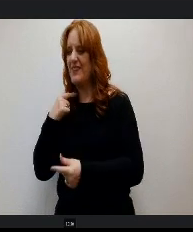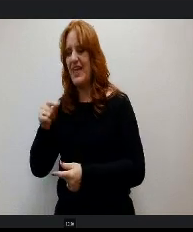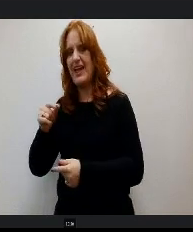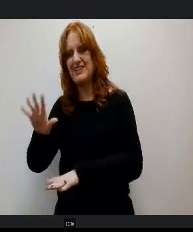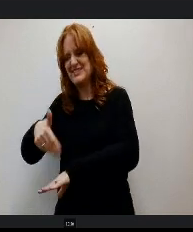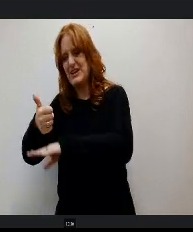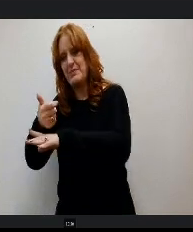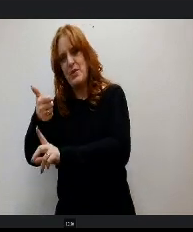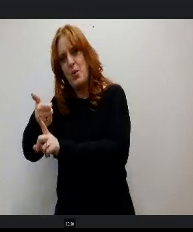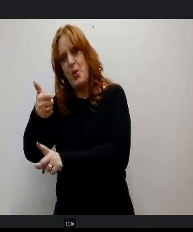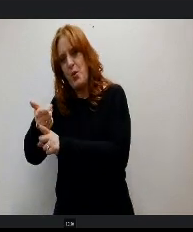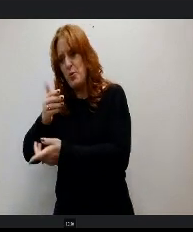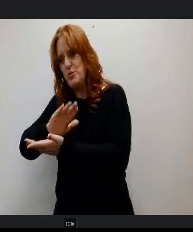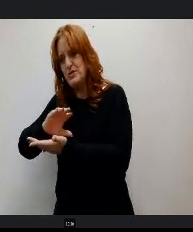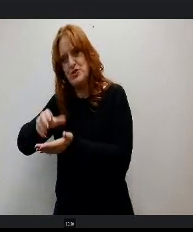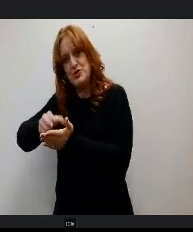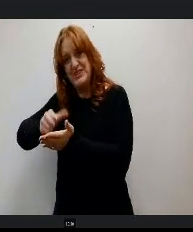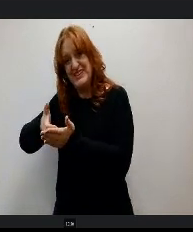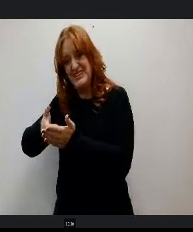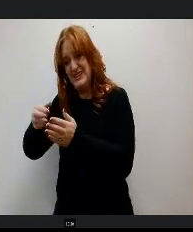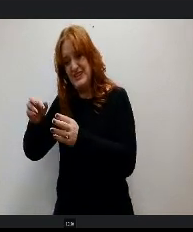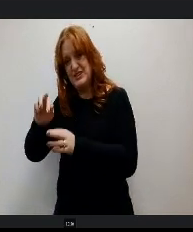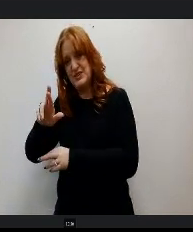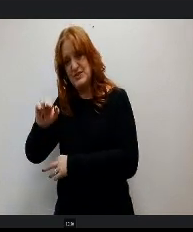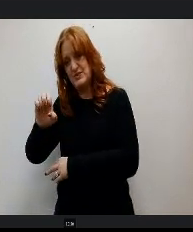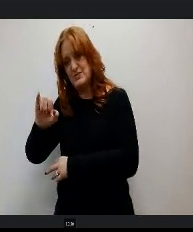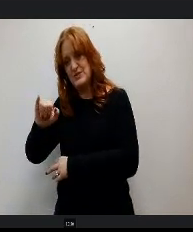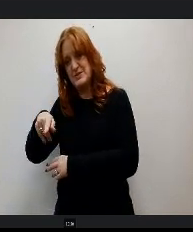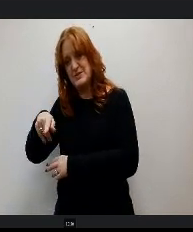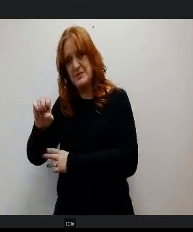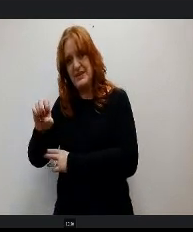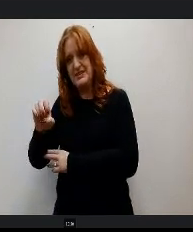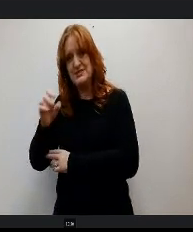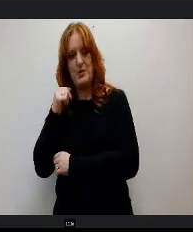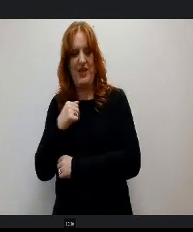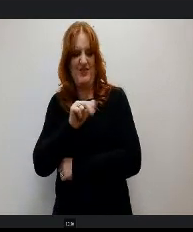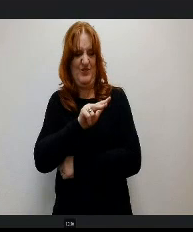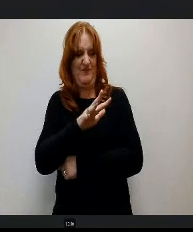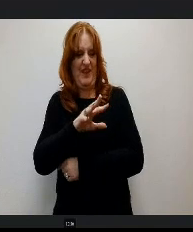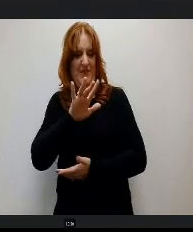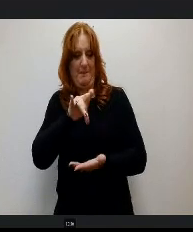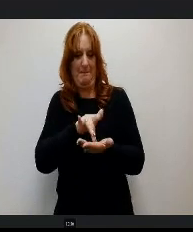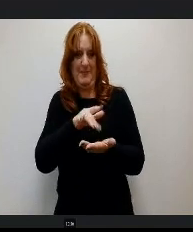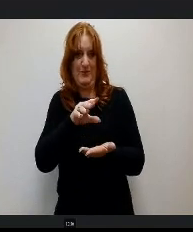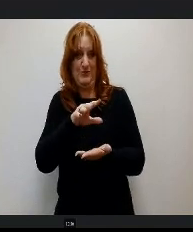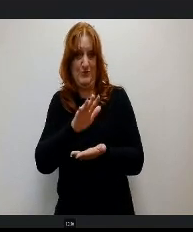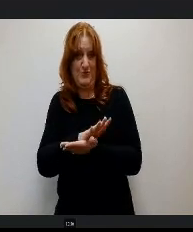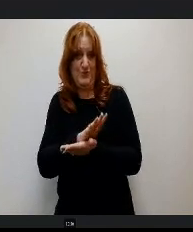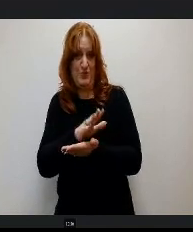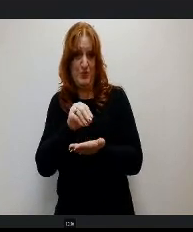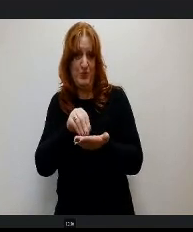her and Alex LED 35 Middle e schoolers through baking cookies. Some were